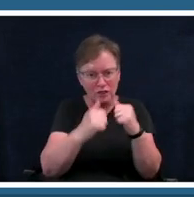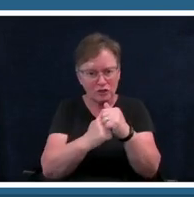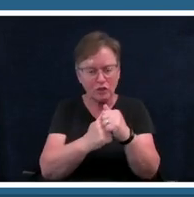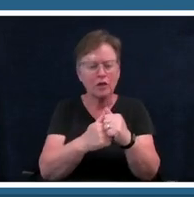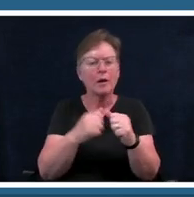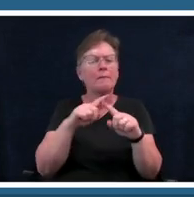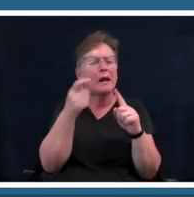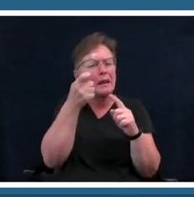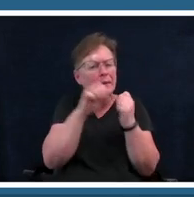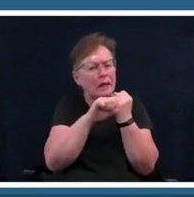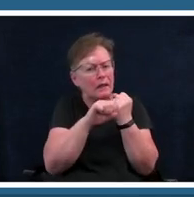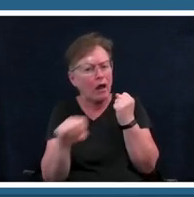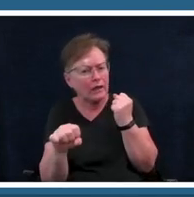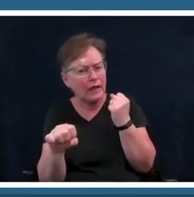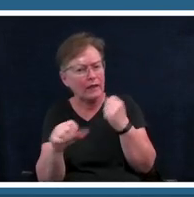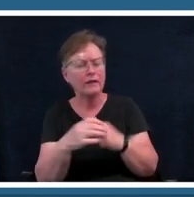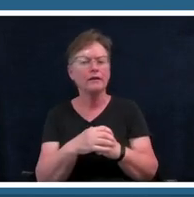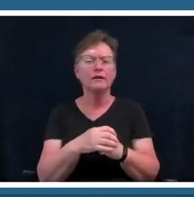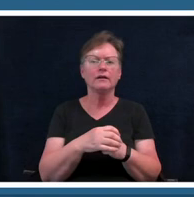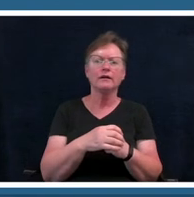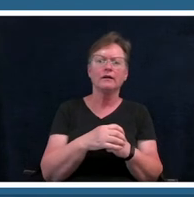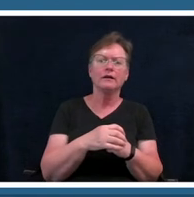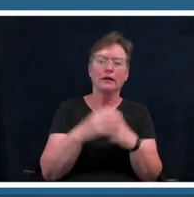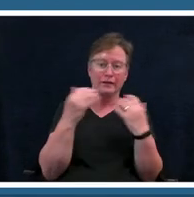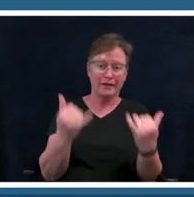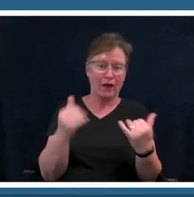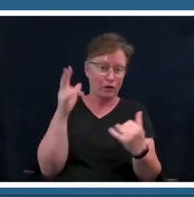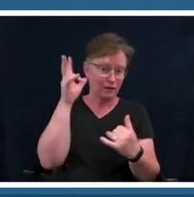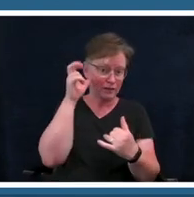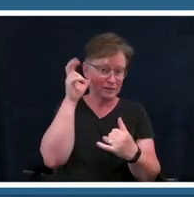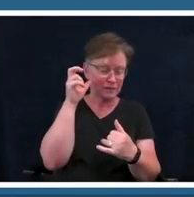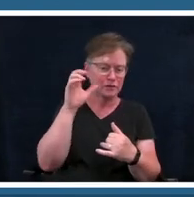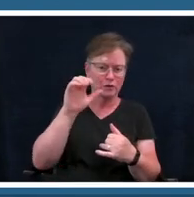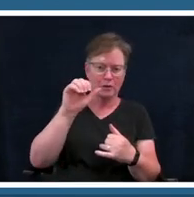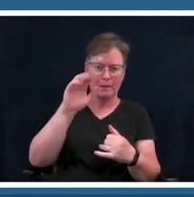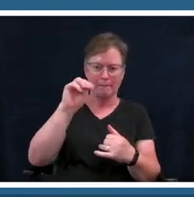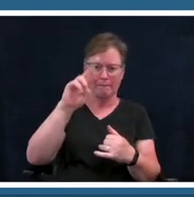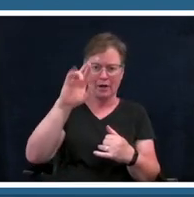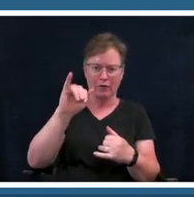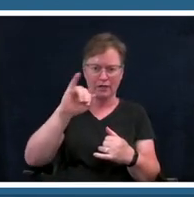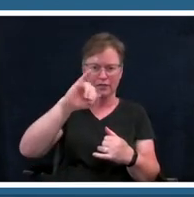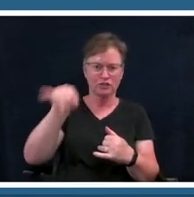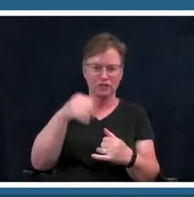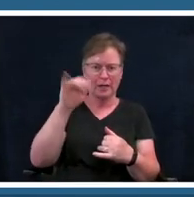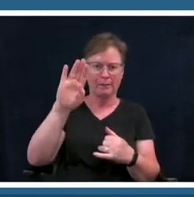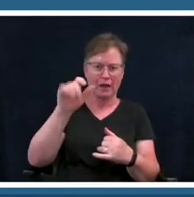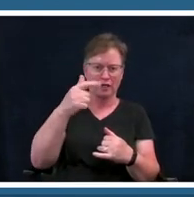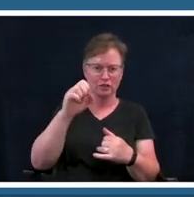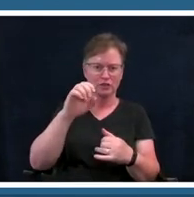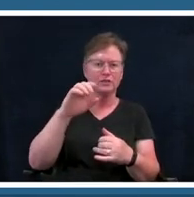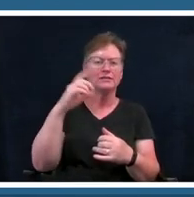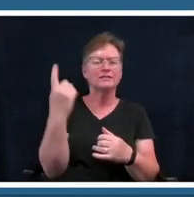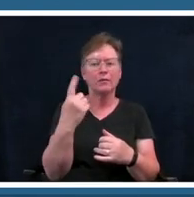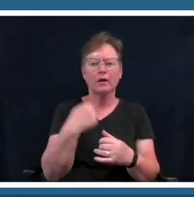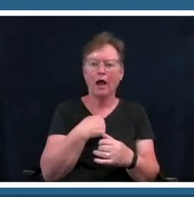take a listen to um mary j blige who's one of one of my favorites somebody that